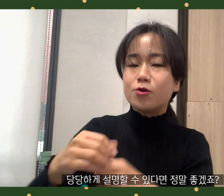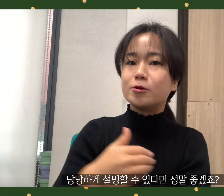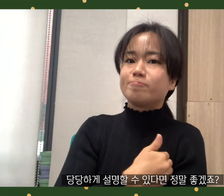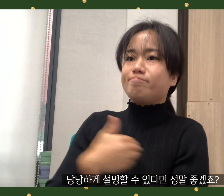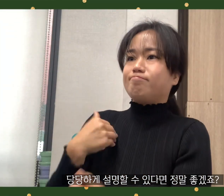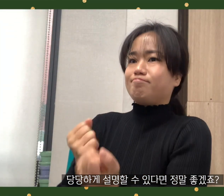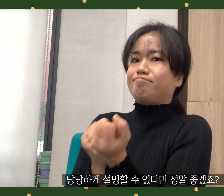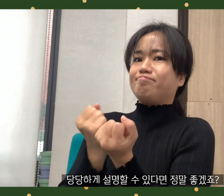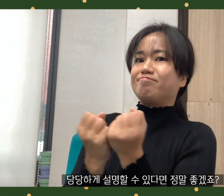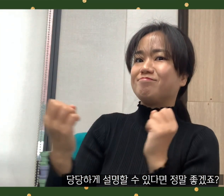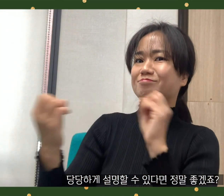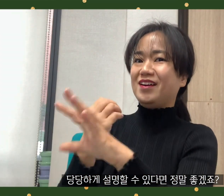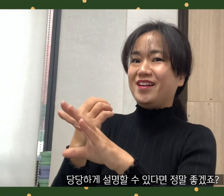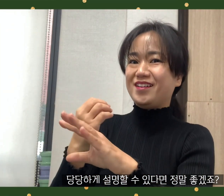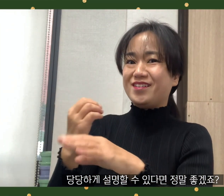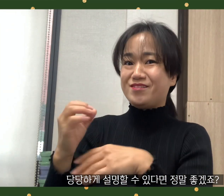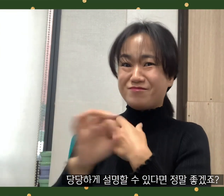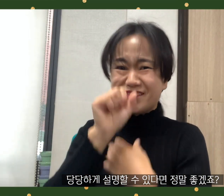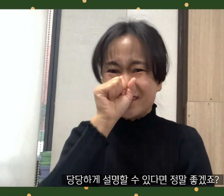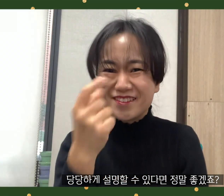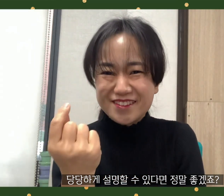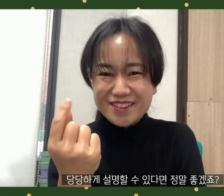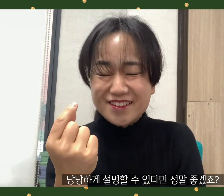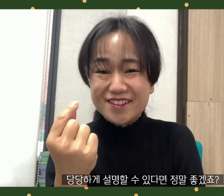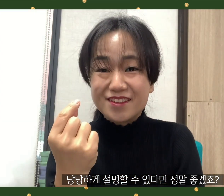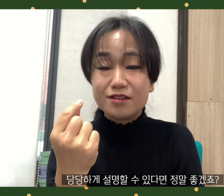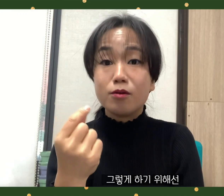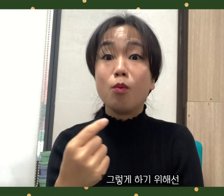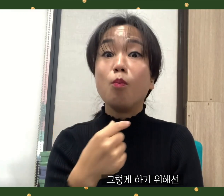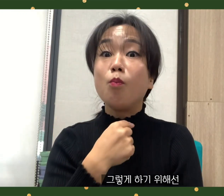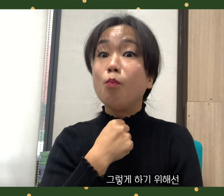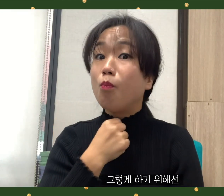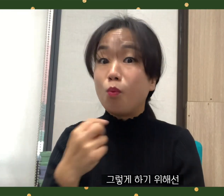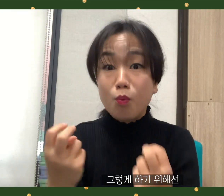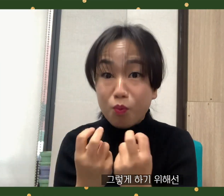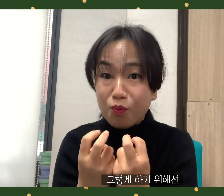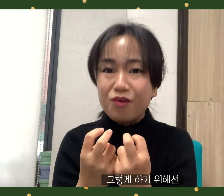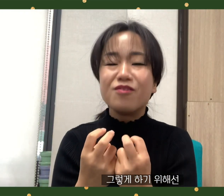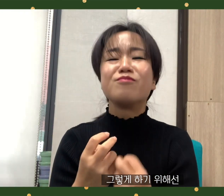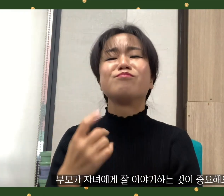Wouldn't it be great if you could do it? To do that,